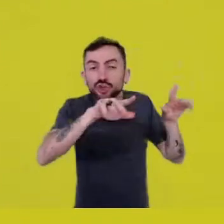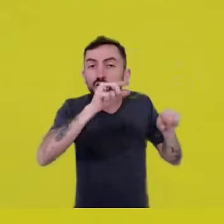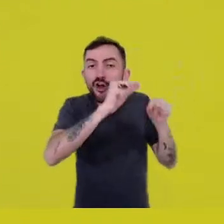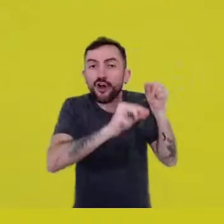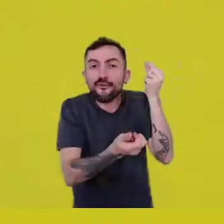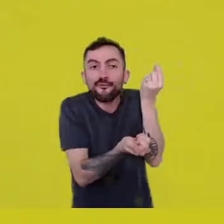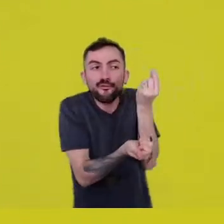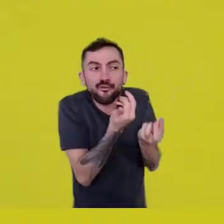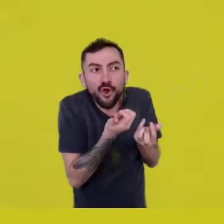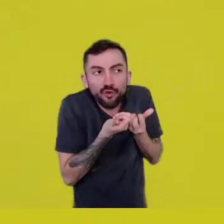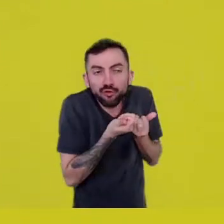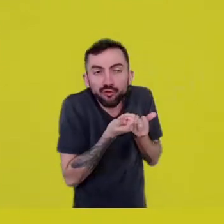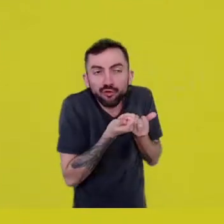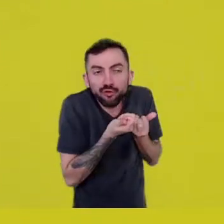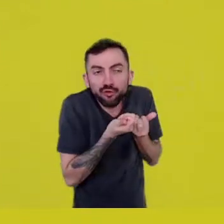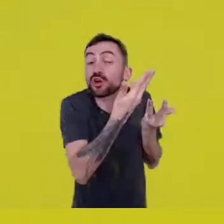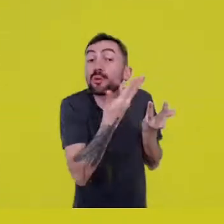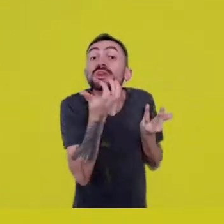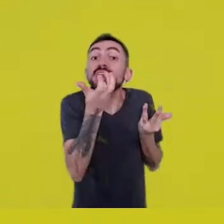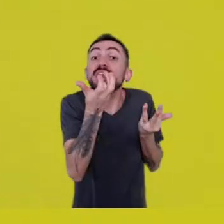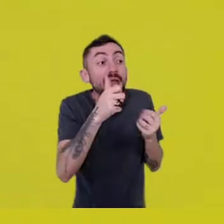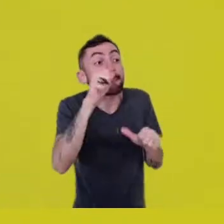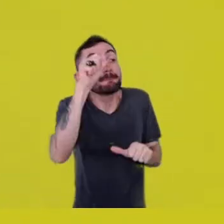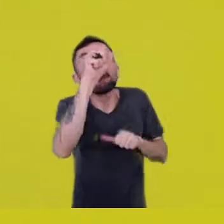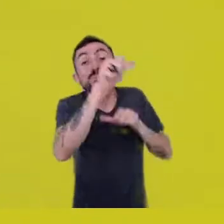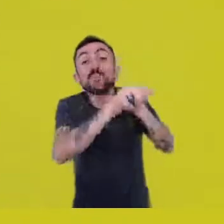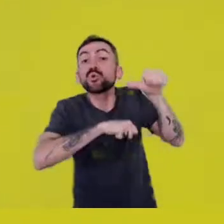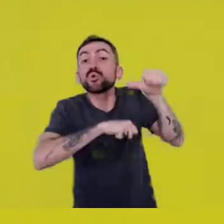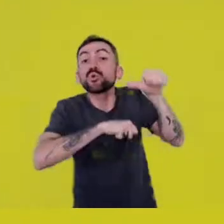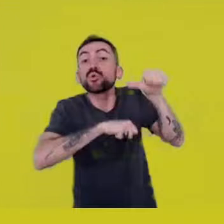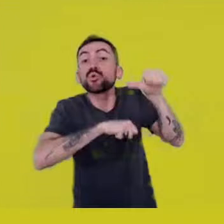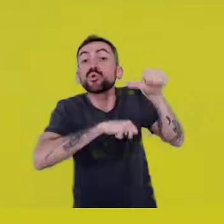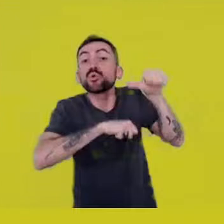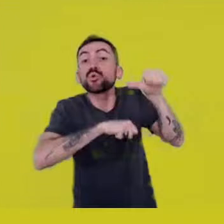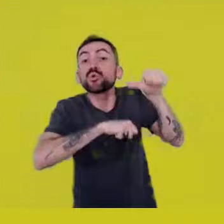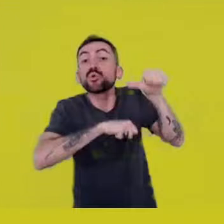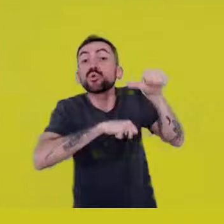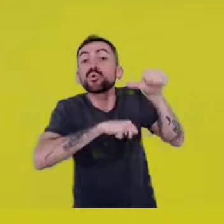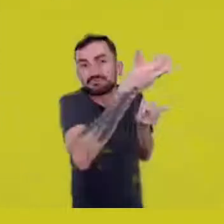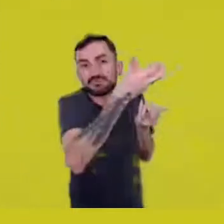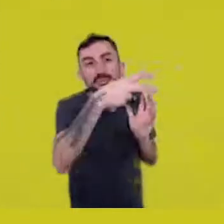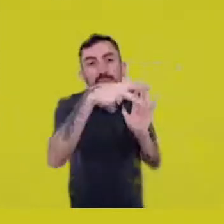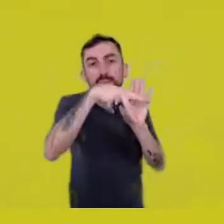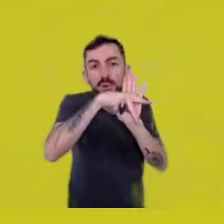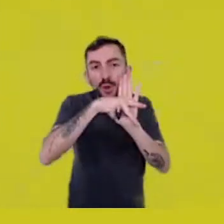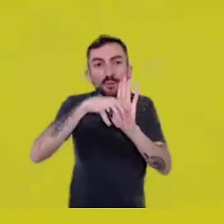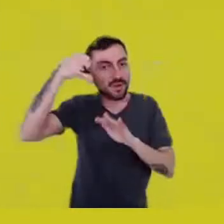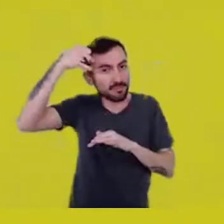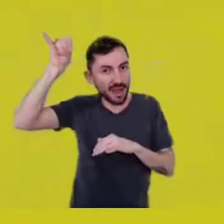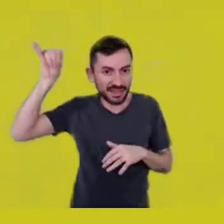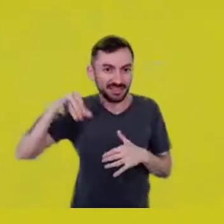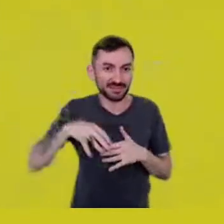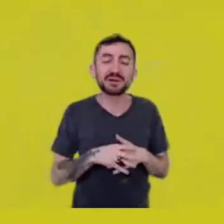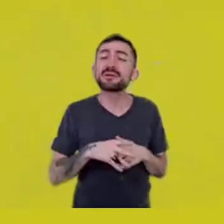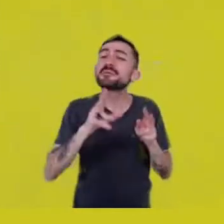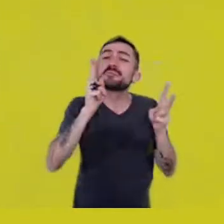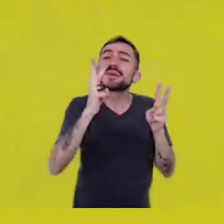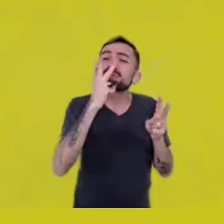to turn that ecosystem into some raw paste, like that oil that washed on the beaches.